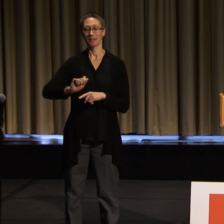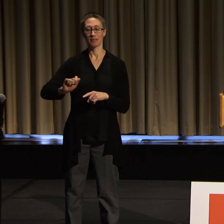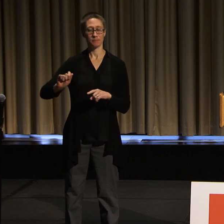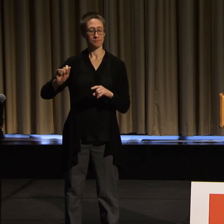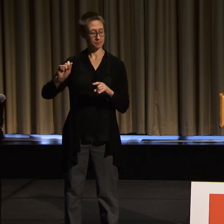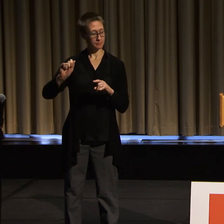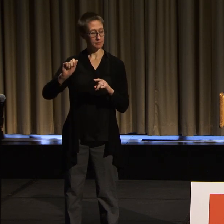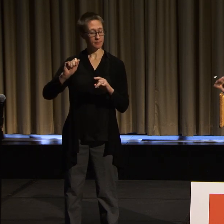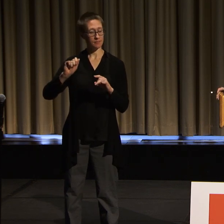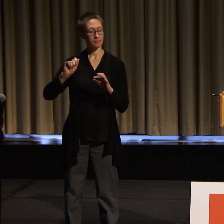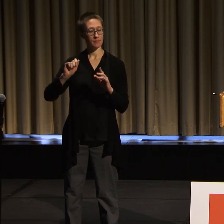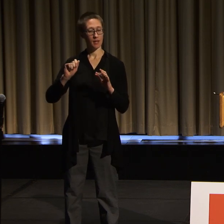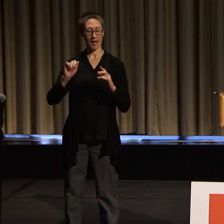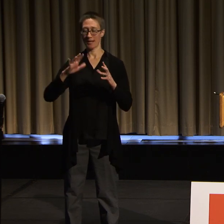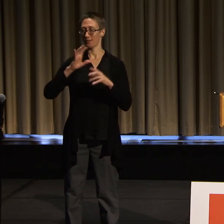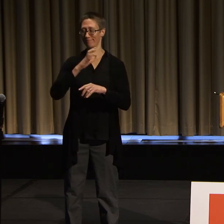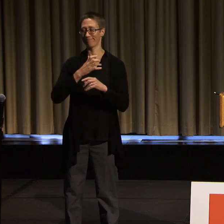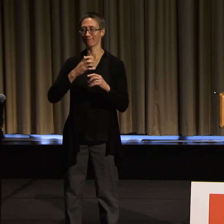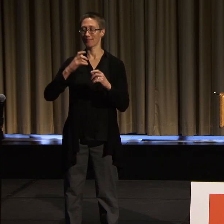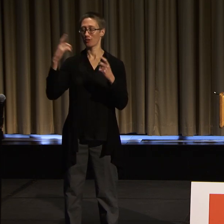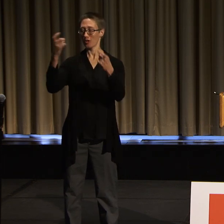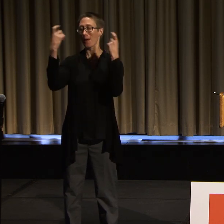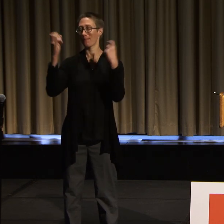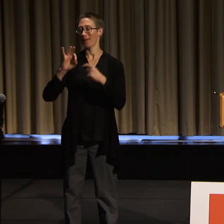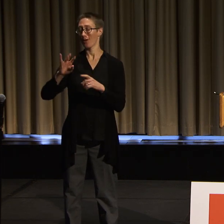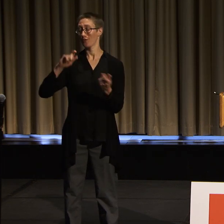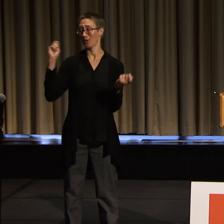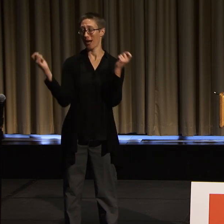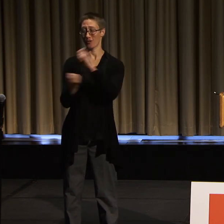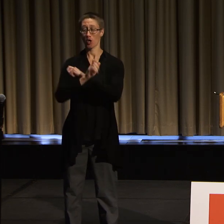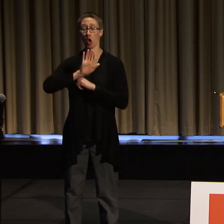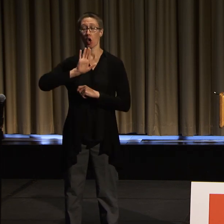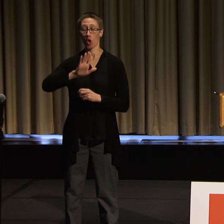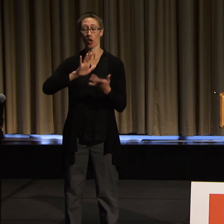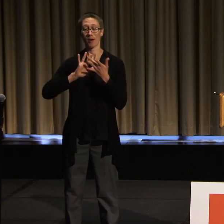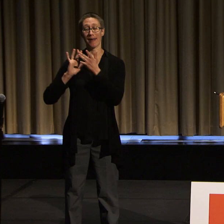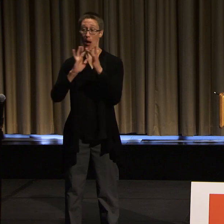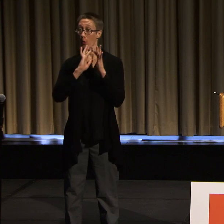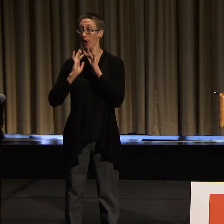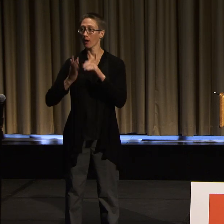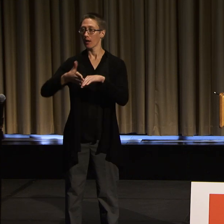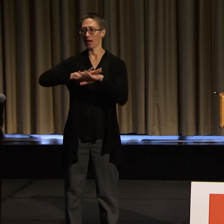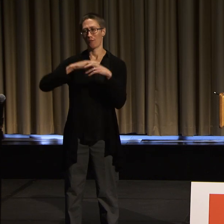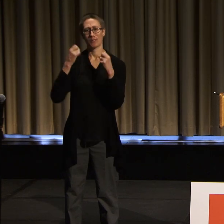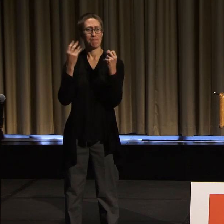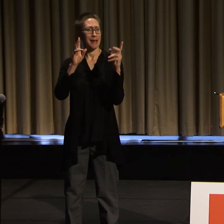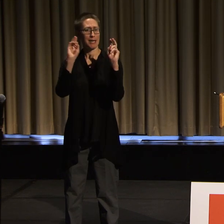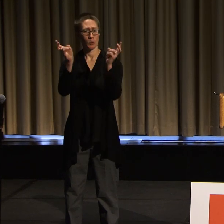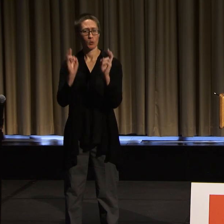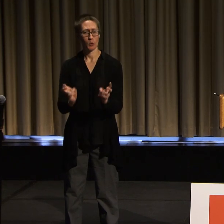Her social justice work covers a legion of issues, from matters including the environment, disability